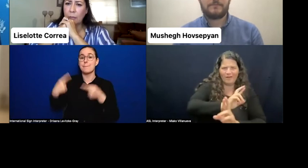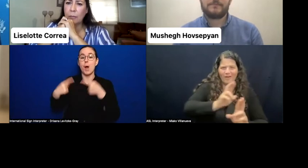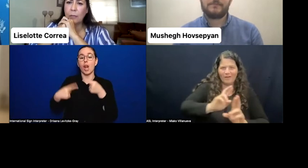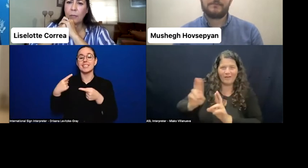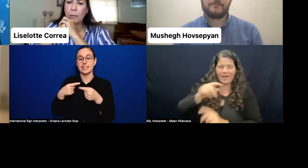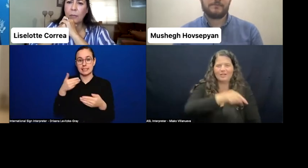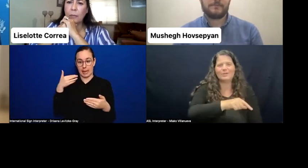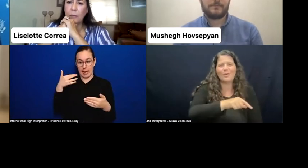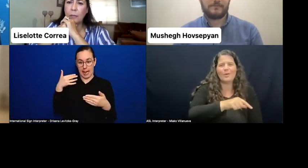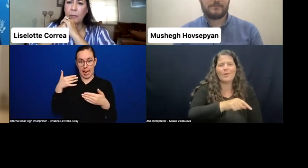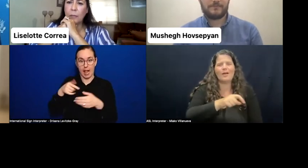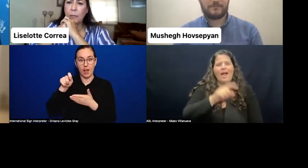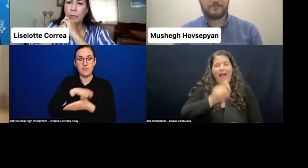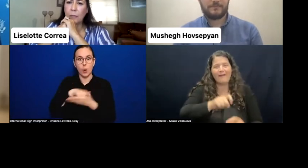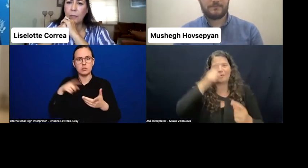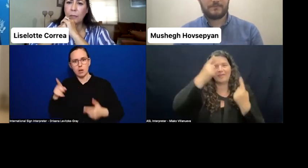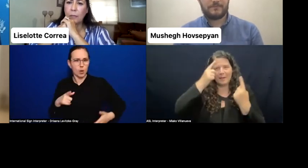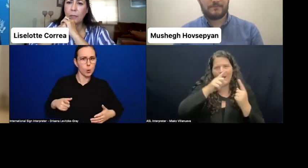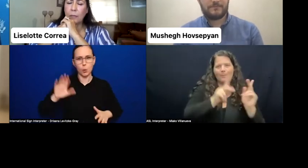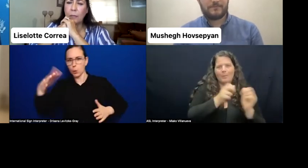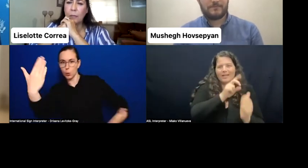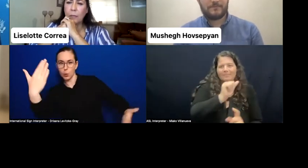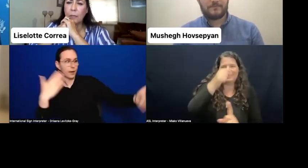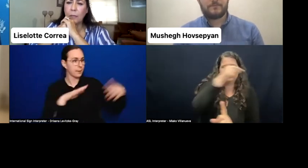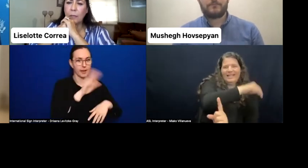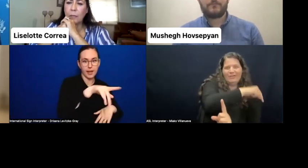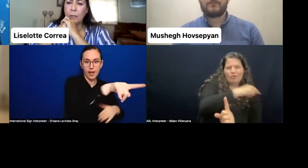and their rights. And they use persons with disabilities